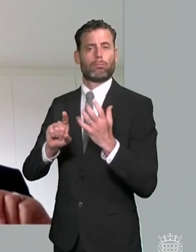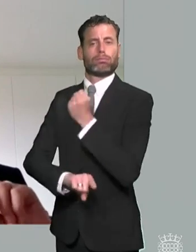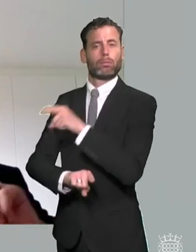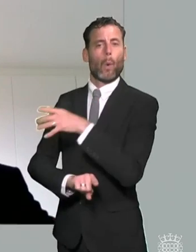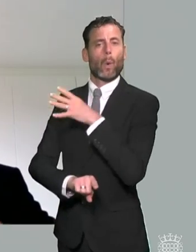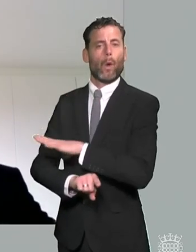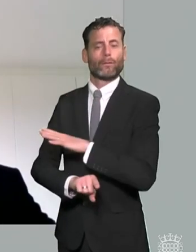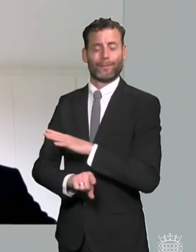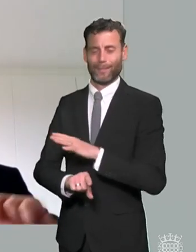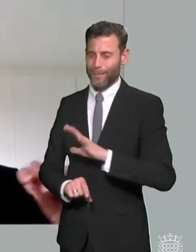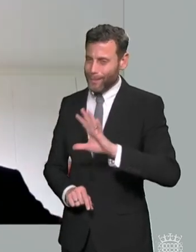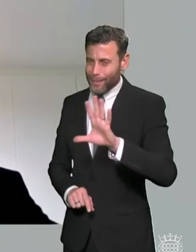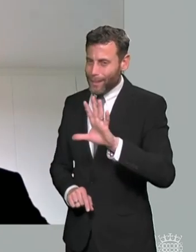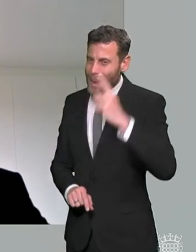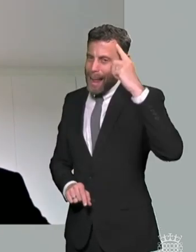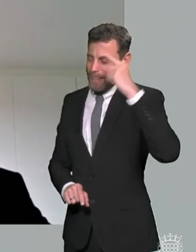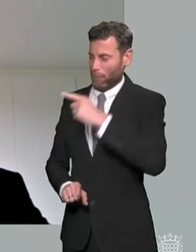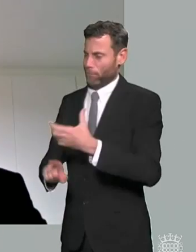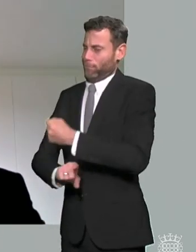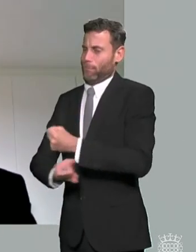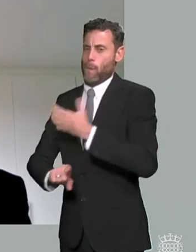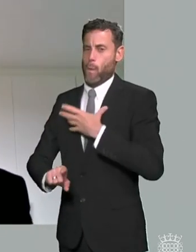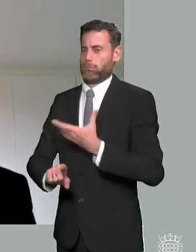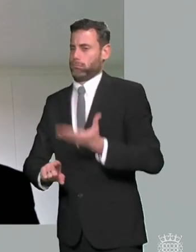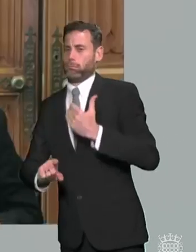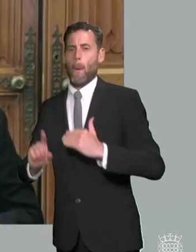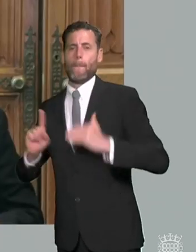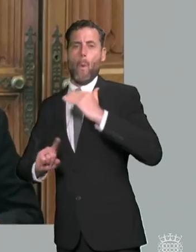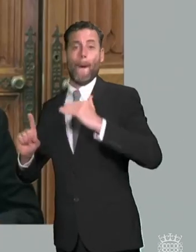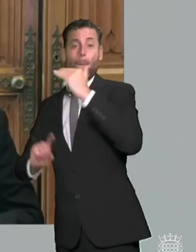isn't about fixing redress it's about getting things right first time okay thank you imogen